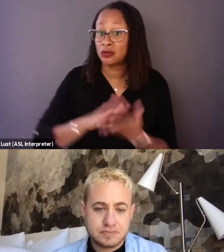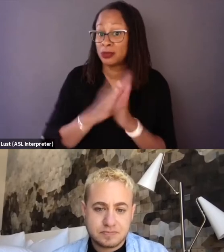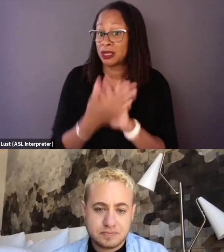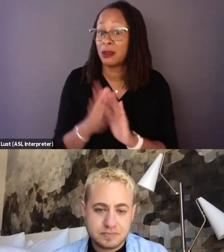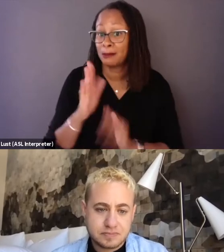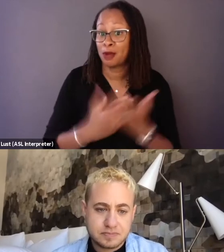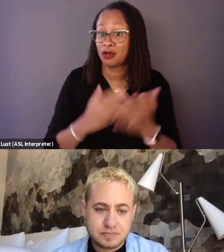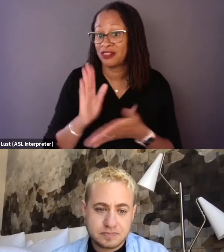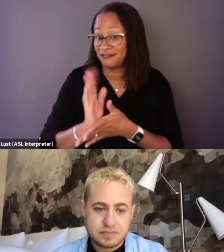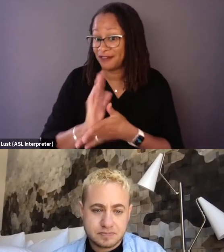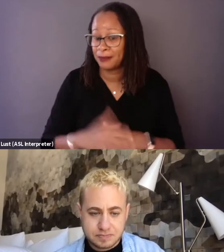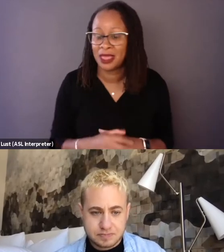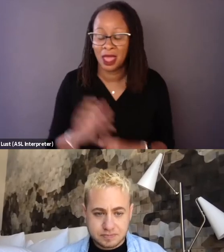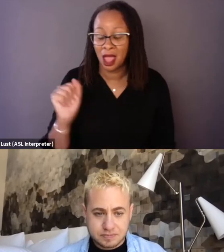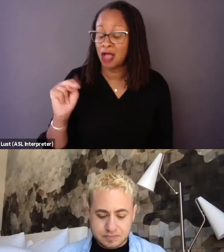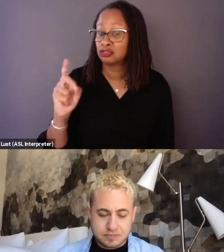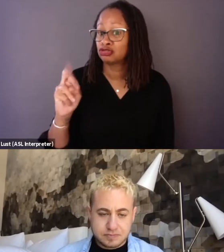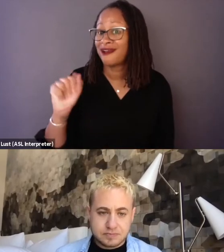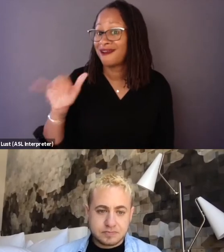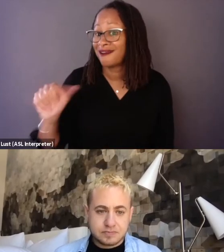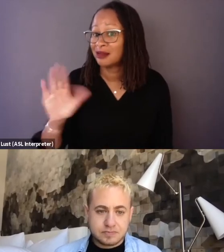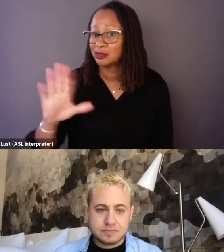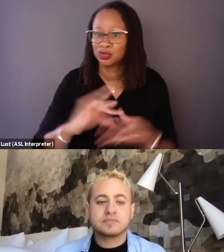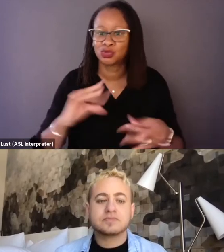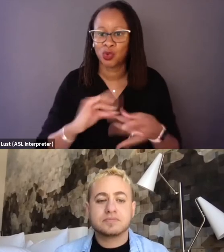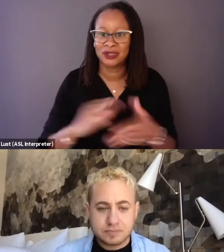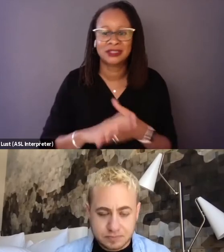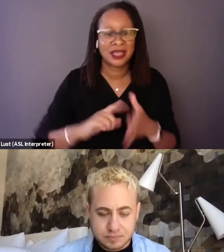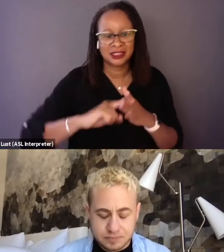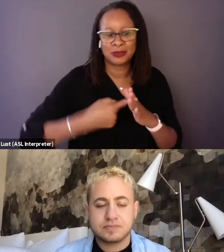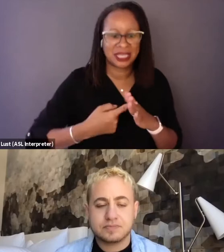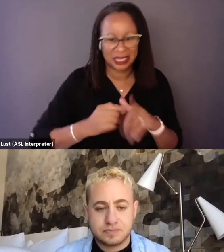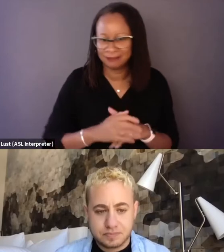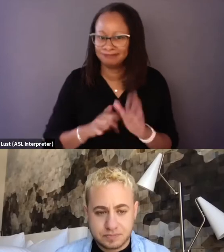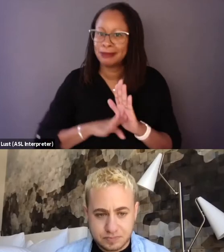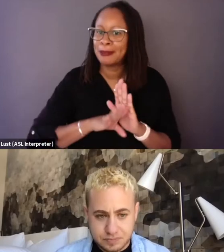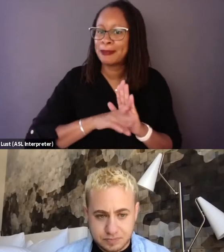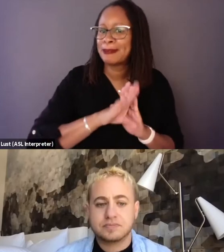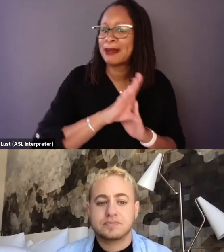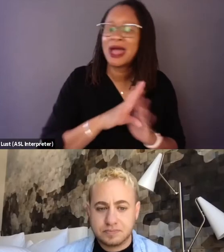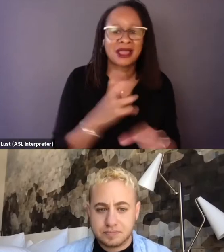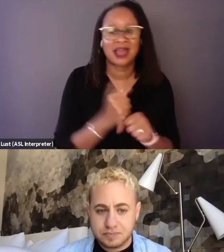And Andraya's story was just beginning its crescendo, right? Obviously it garnered a lot of noise.